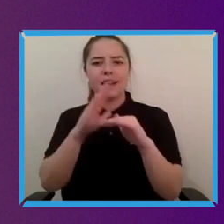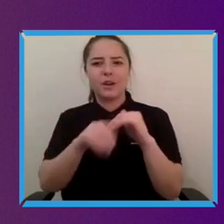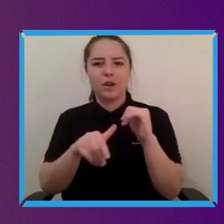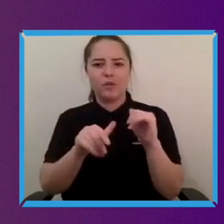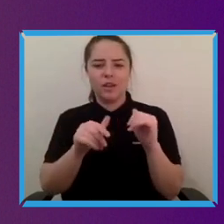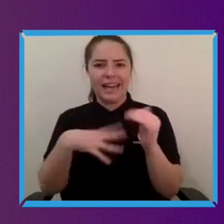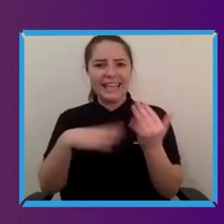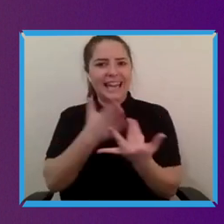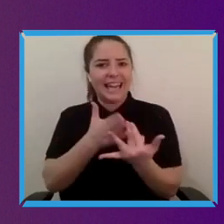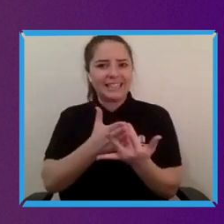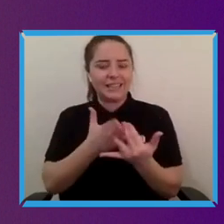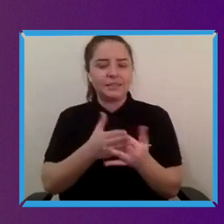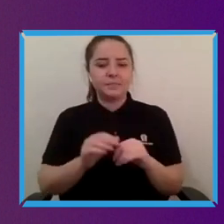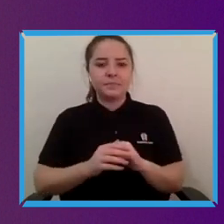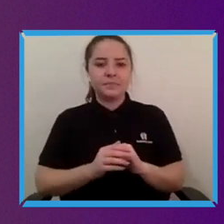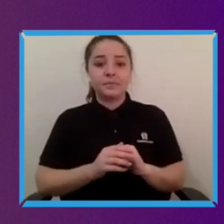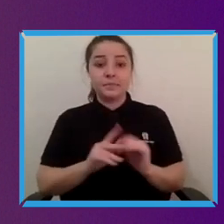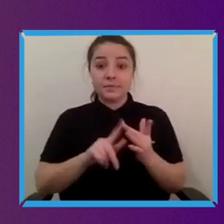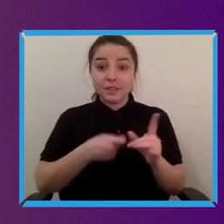Jackie do you want to take that one. I have a go have a go anyway.